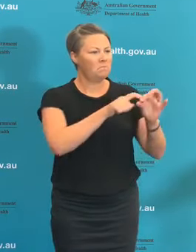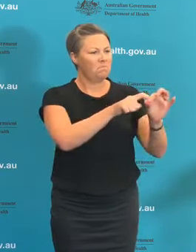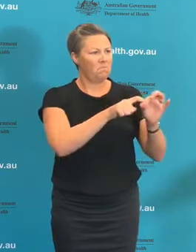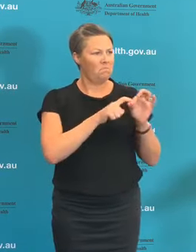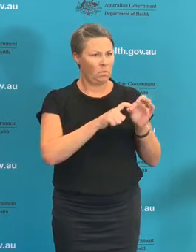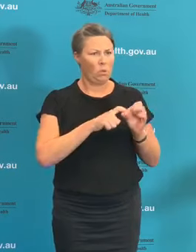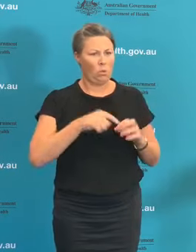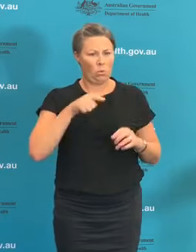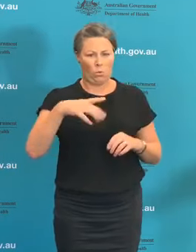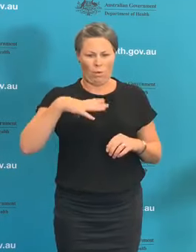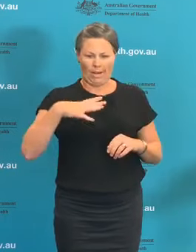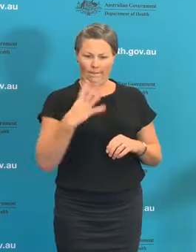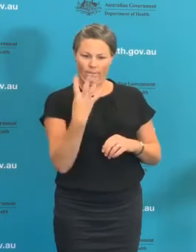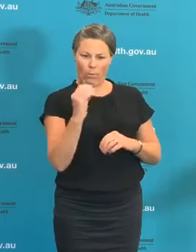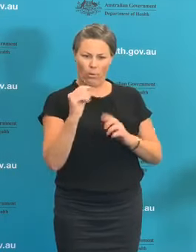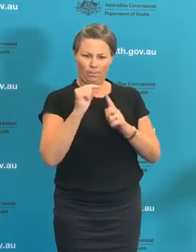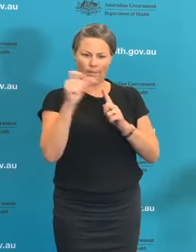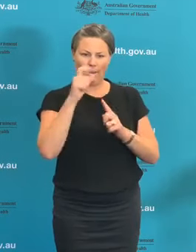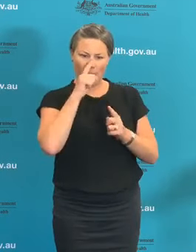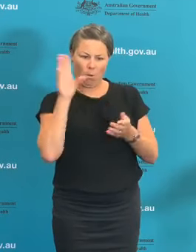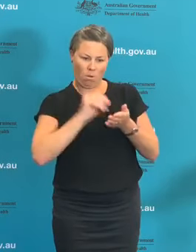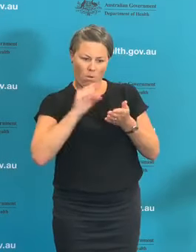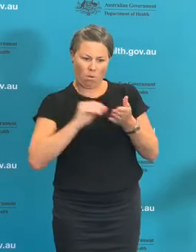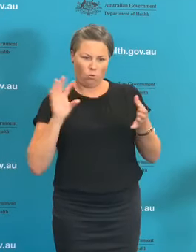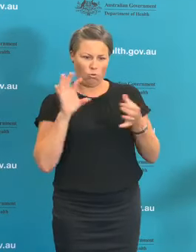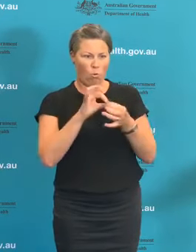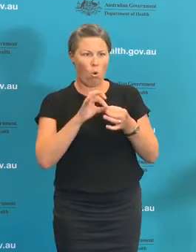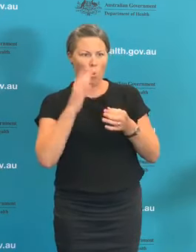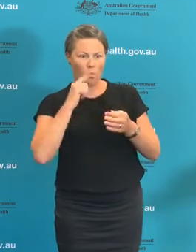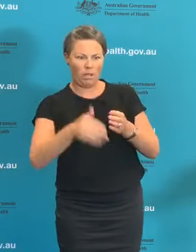achieved? I think we should see what happens with the rollout.